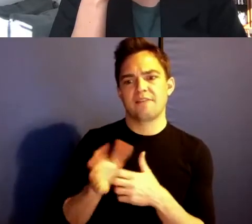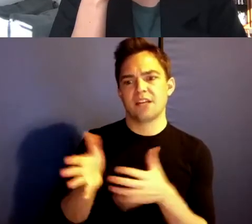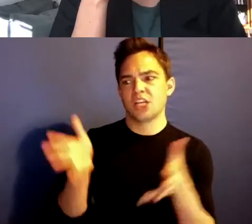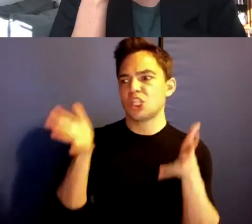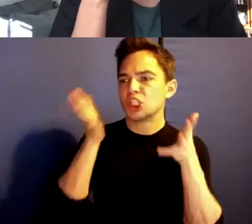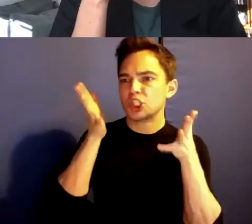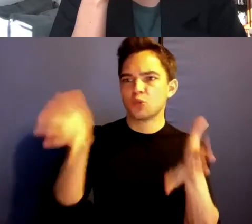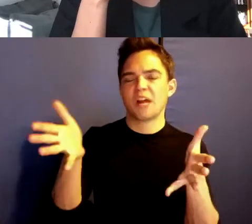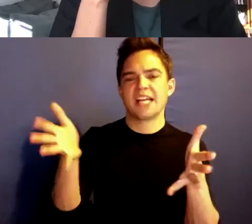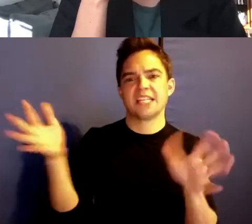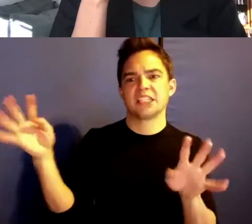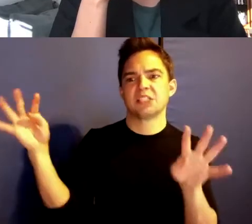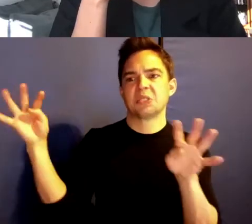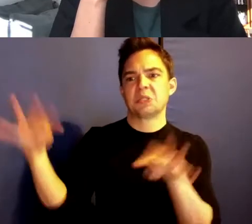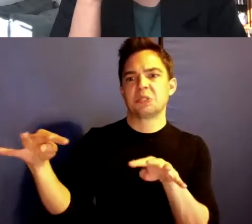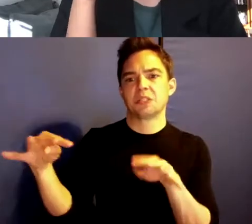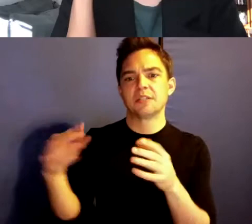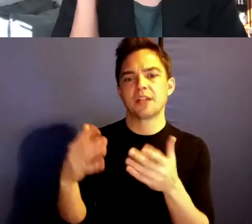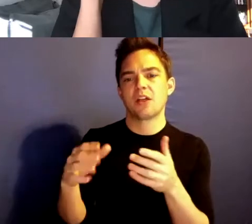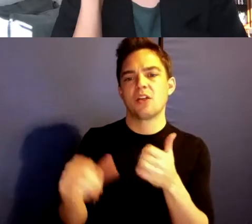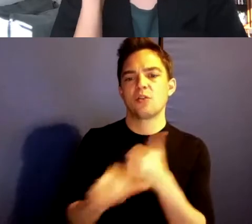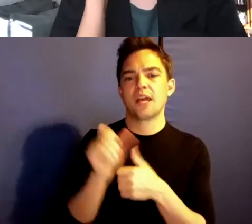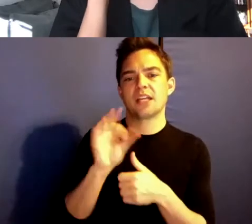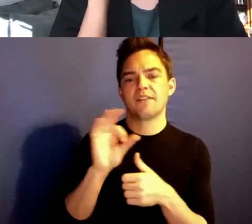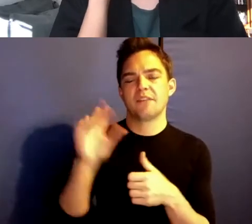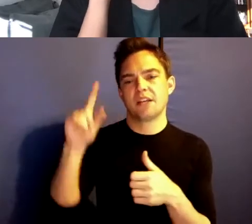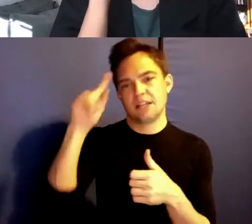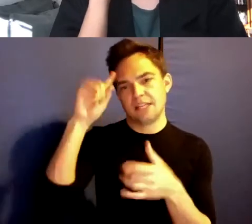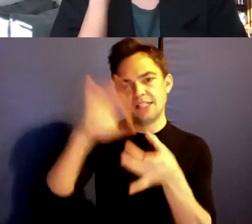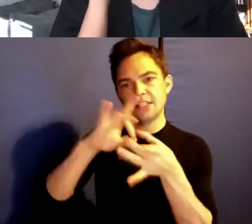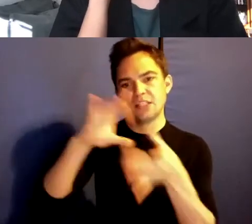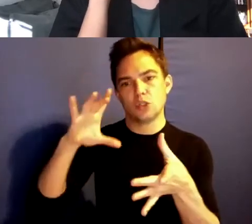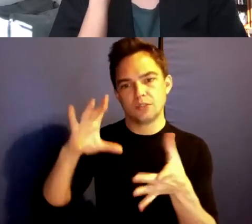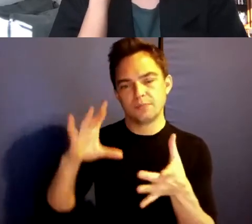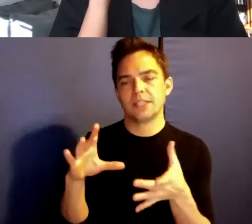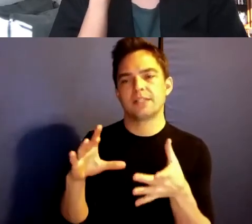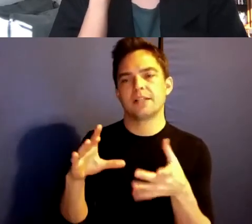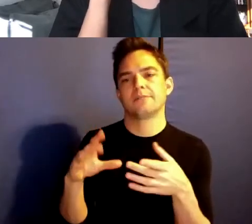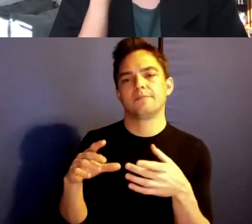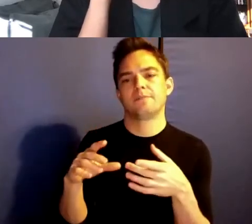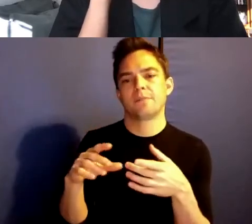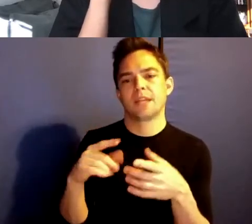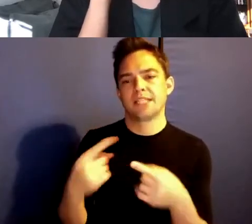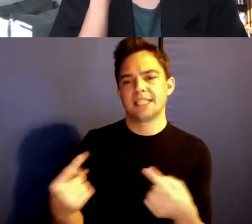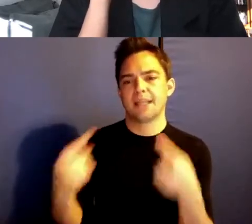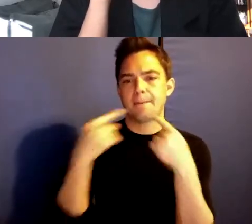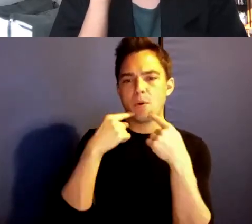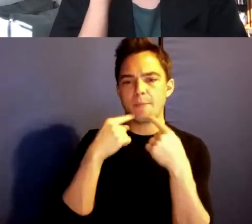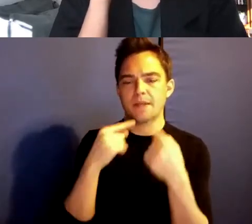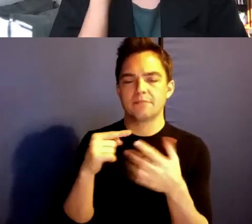The threat of disillusionment and disappointment. So there's something about that incantation